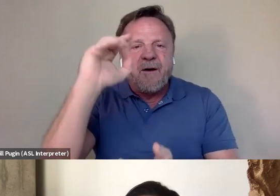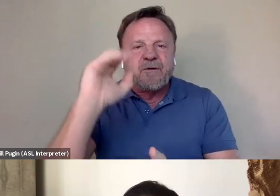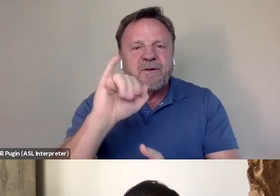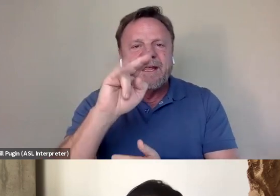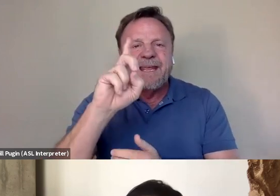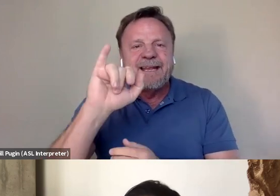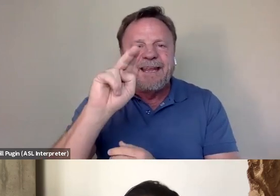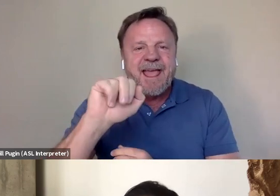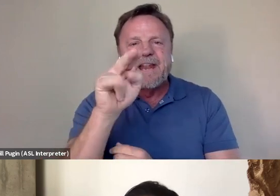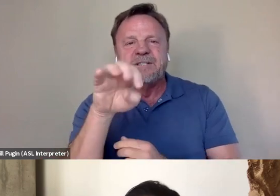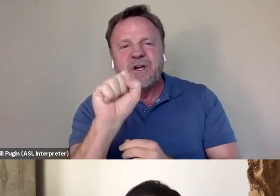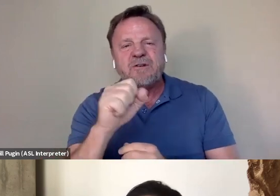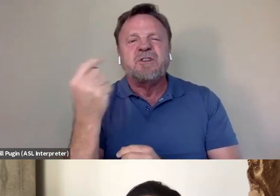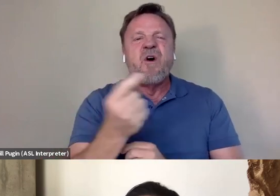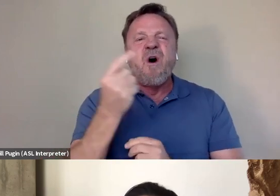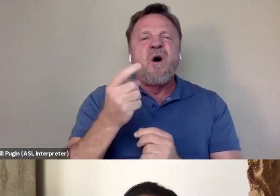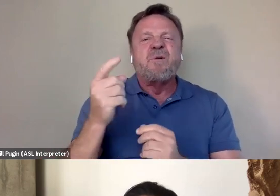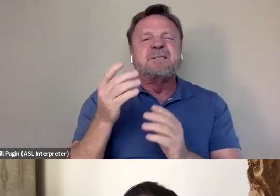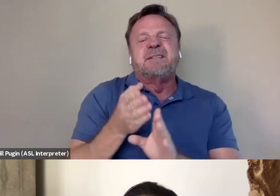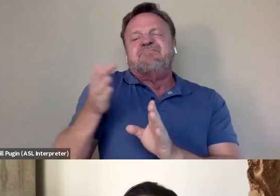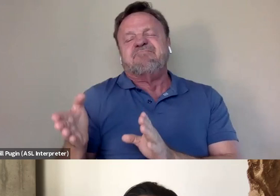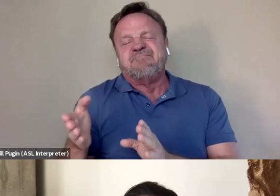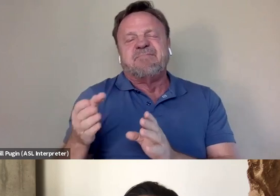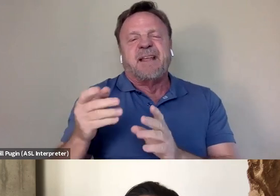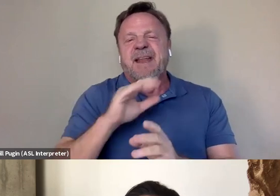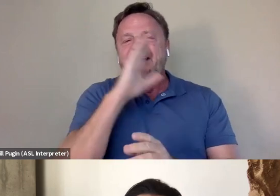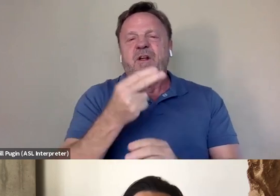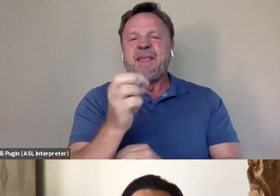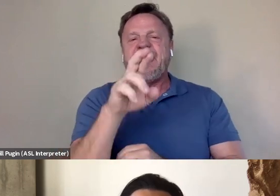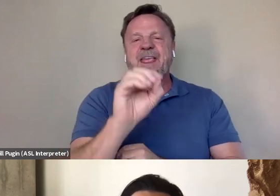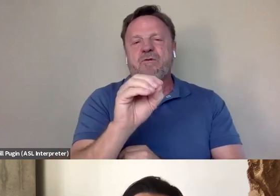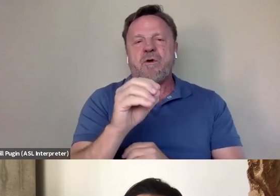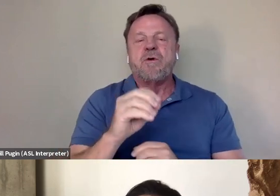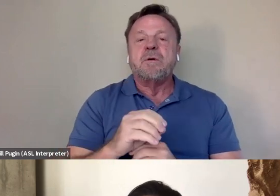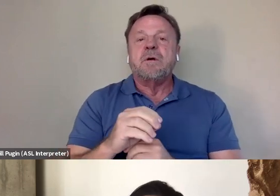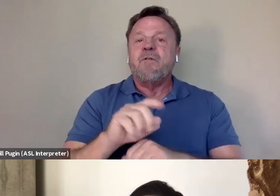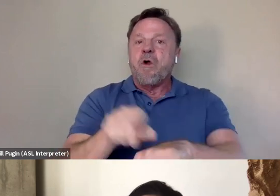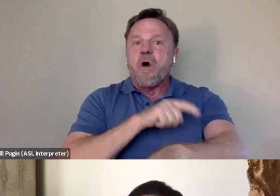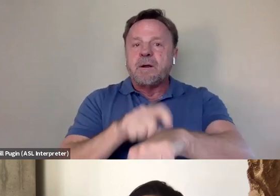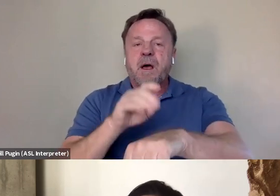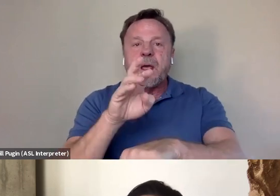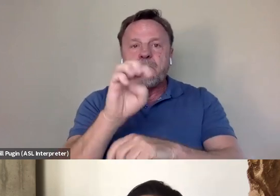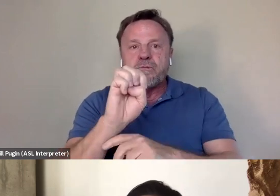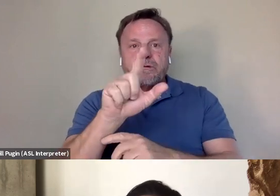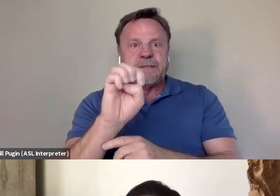always kind of the sidekick, never the hero. And for the longest time, Bruce Lee because of this image that I had of him,